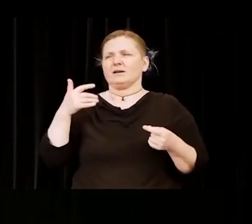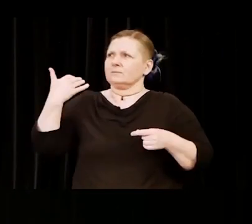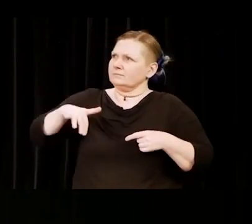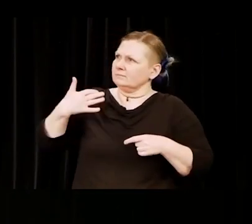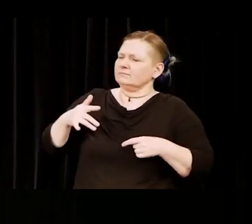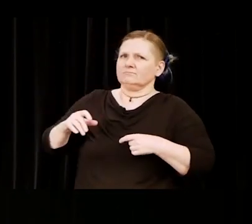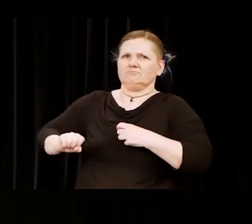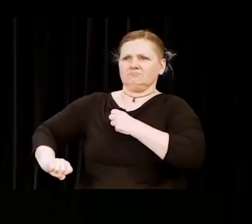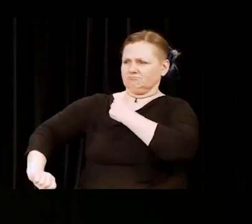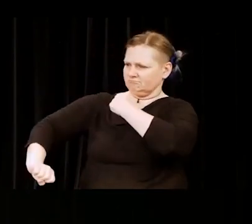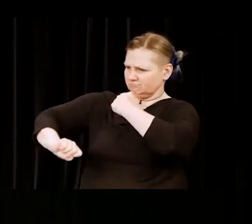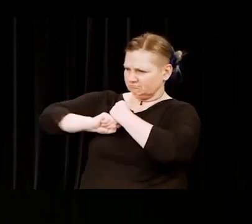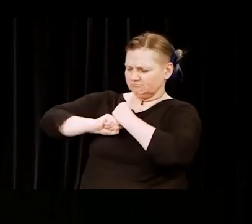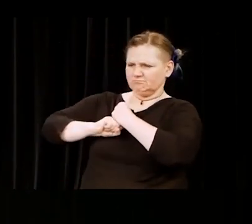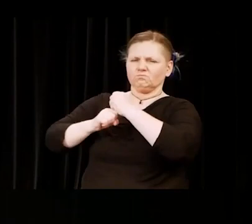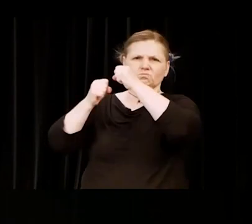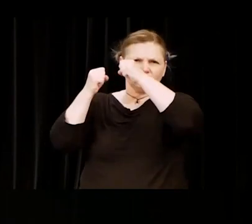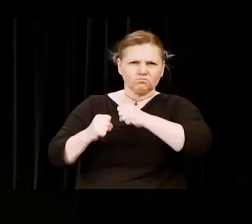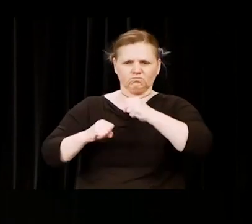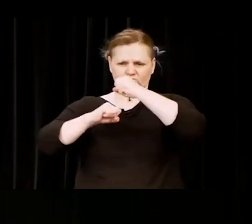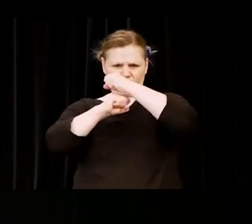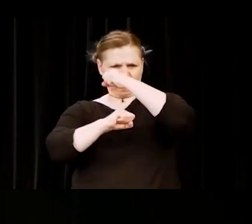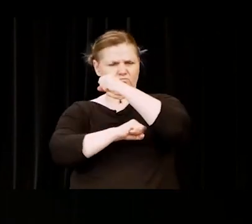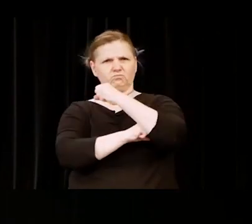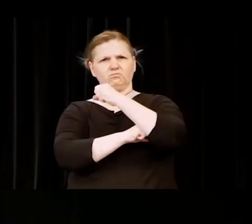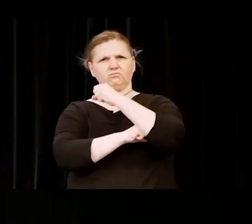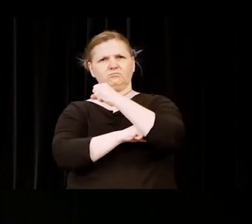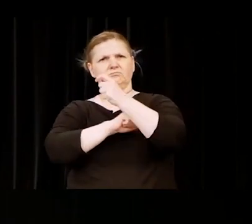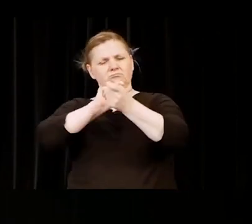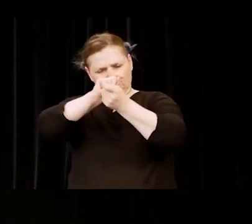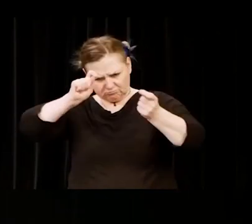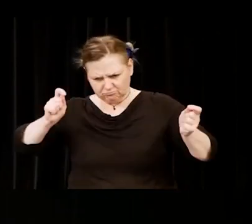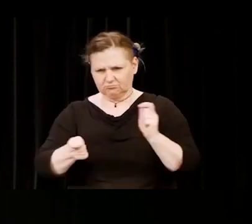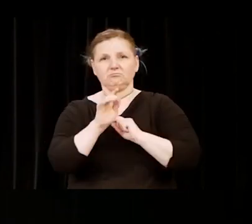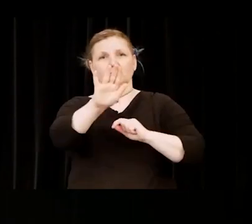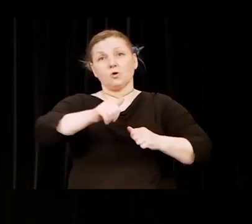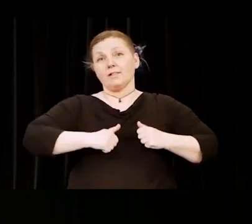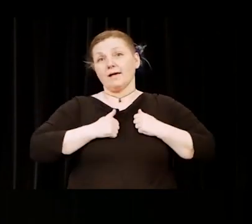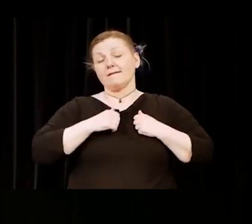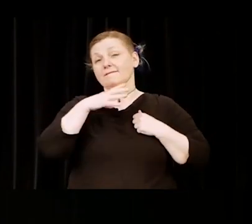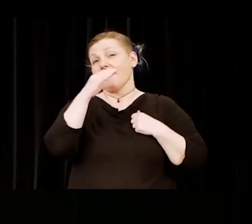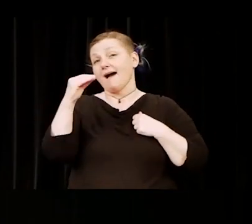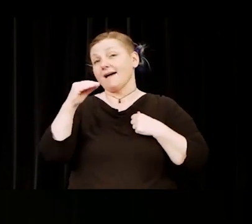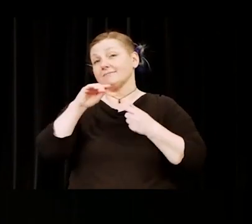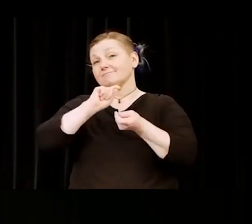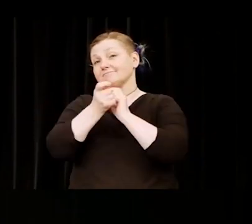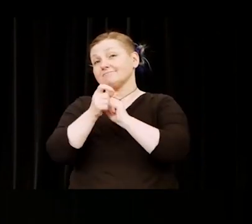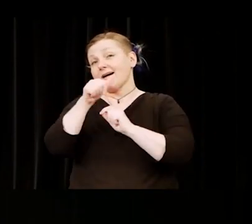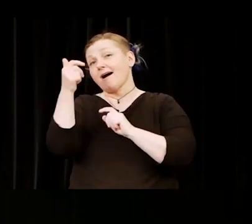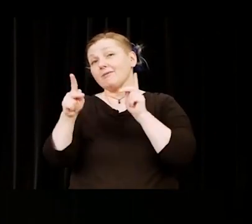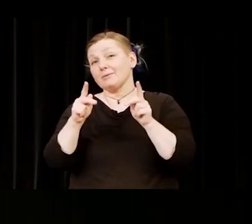for you to make a difference in your life and the lives of others. Where individual faculty and staff